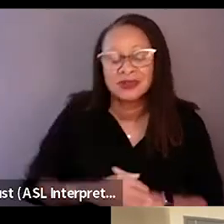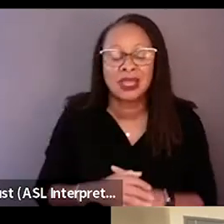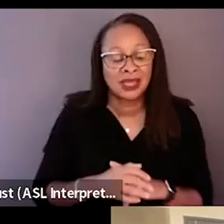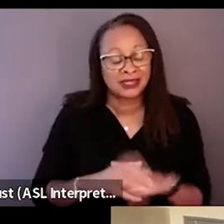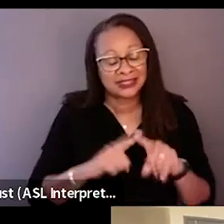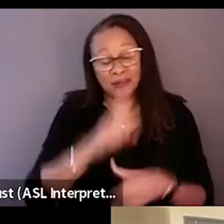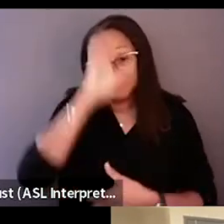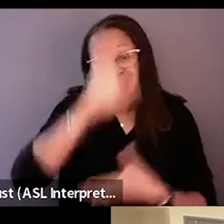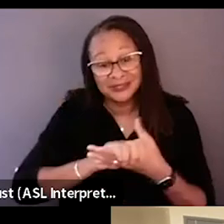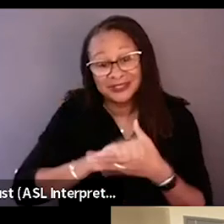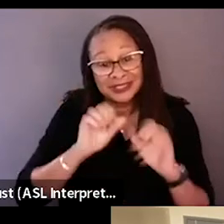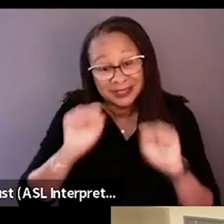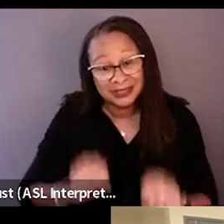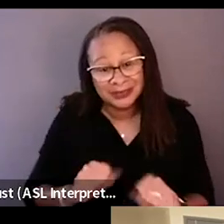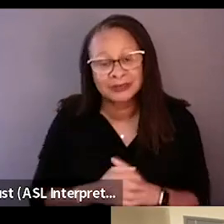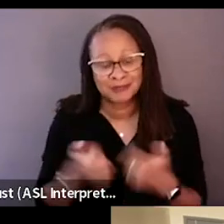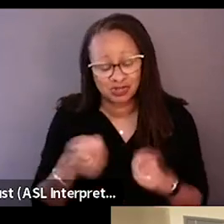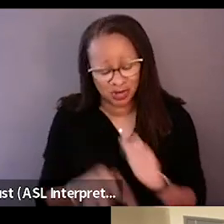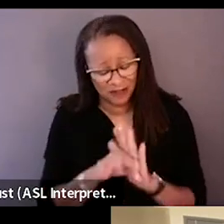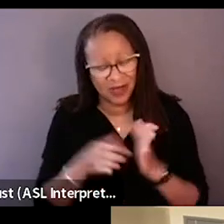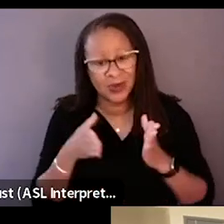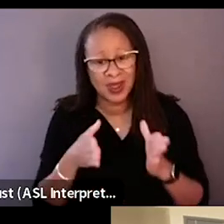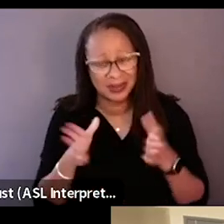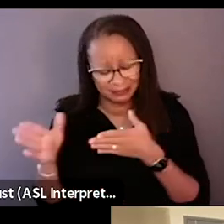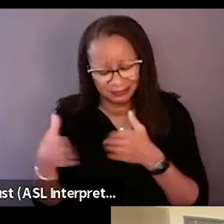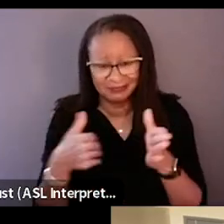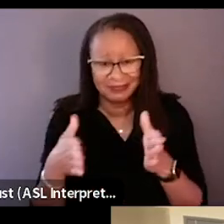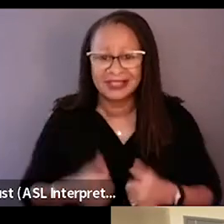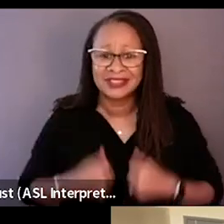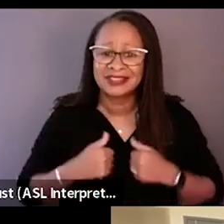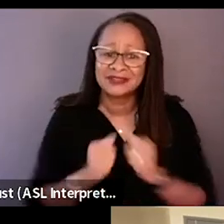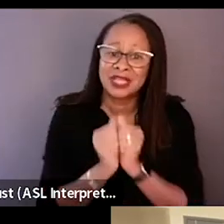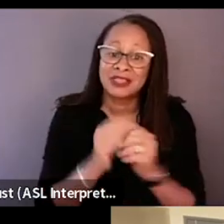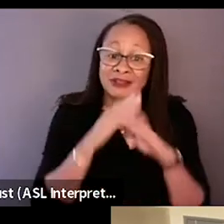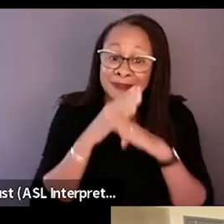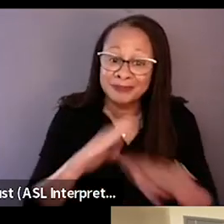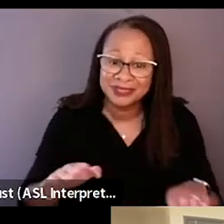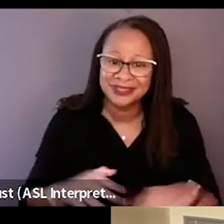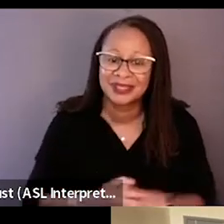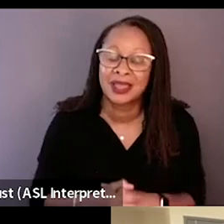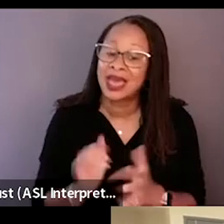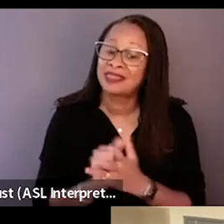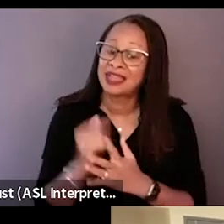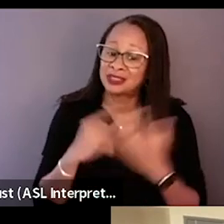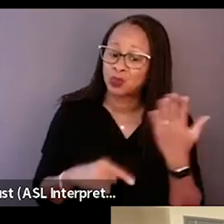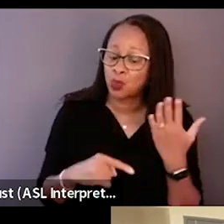different beliefs, trying to find a way to live together peacefully. And that's what makes this story so big,